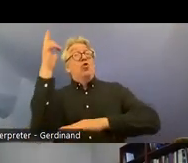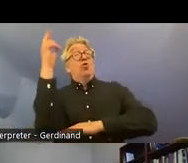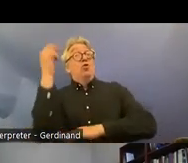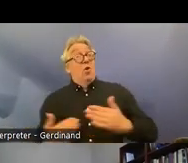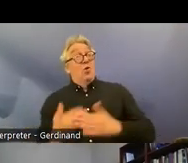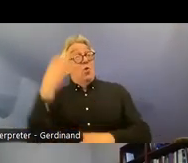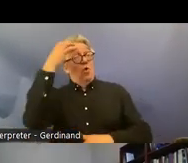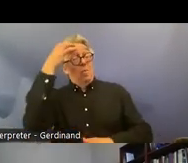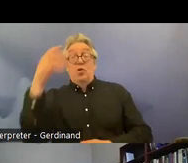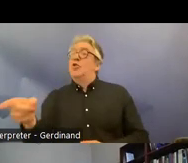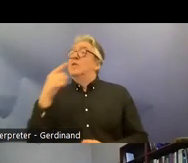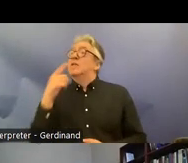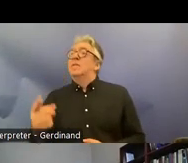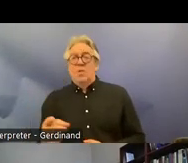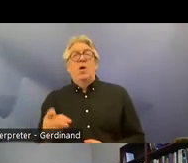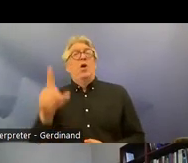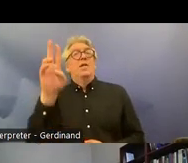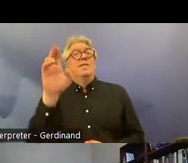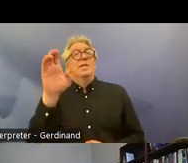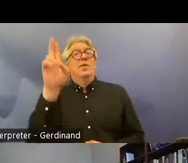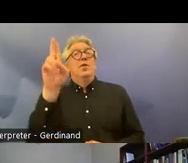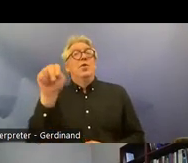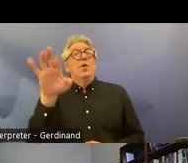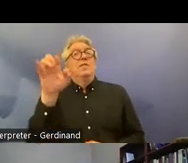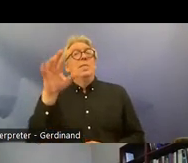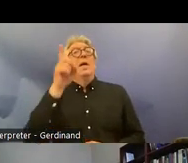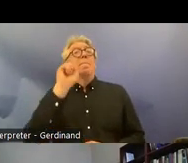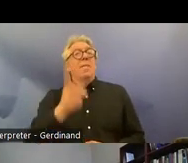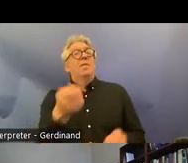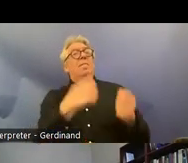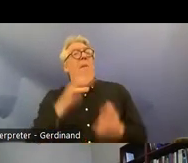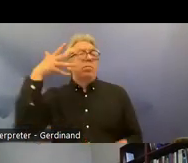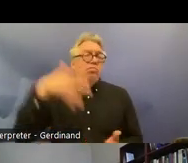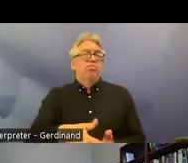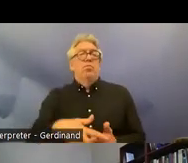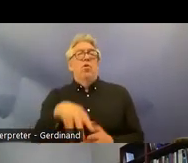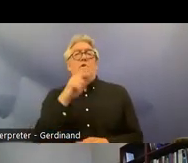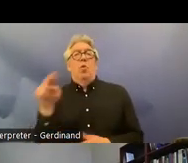should be incorporated into Norwegian law they didn't specify which law and